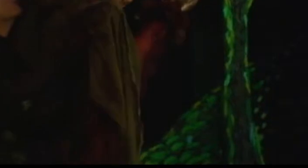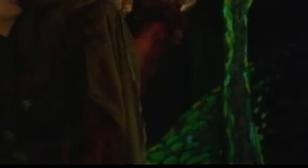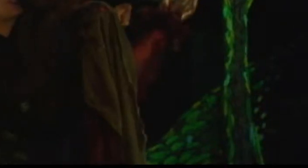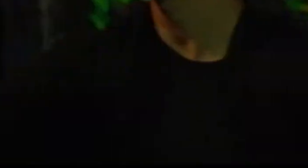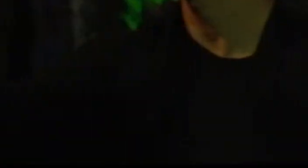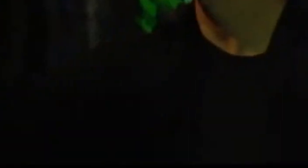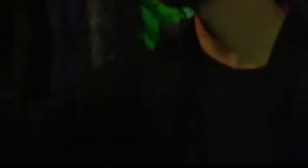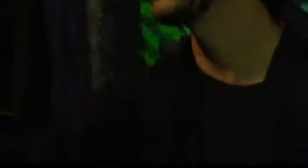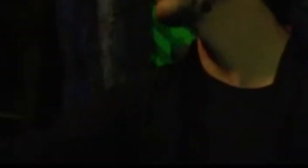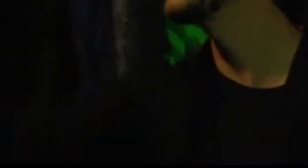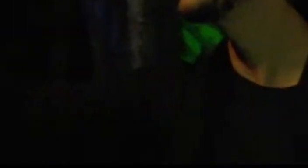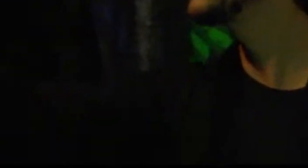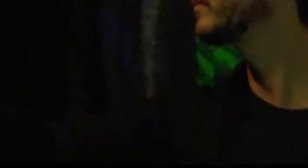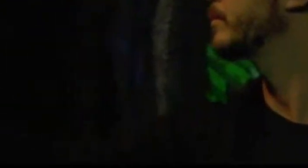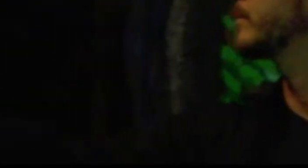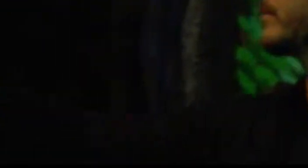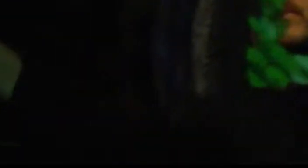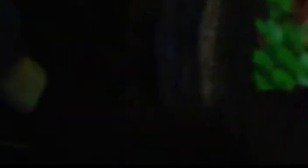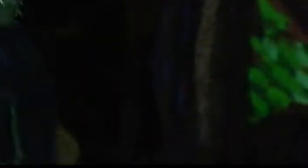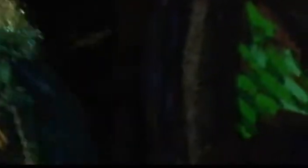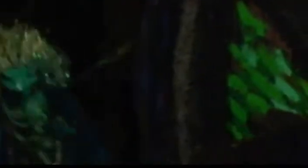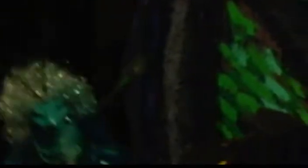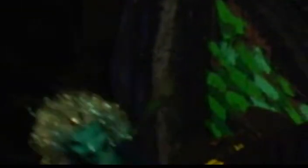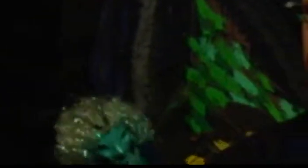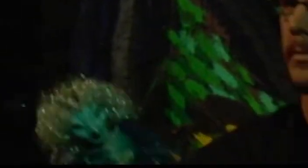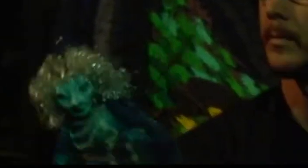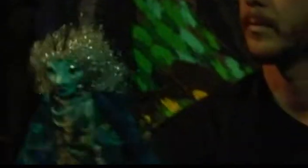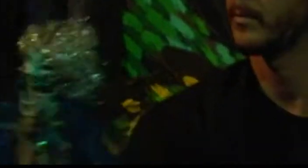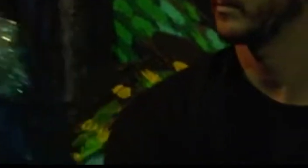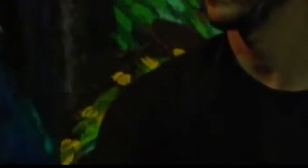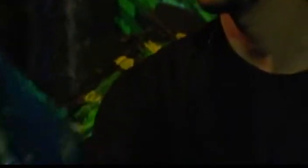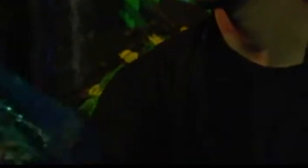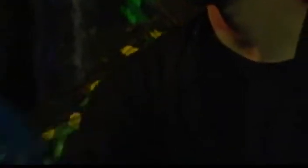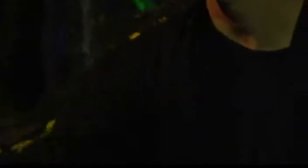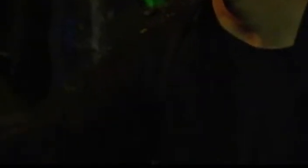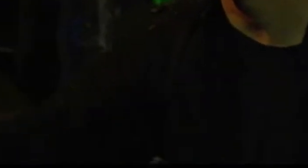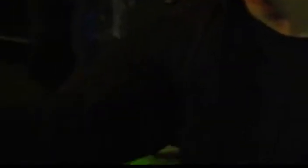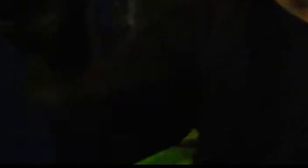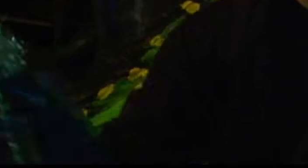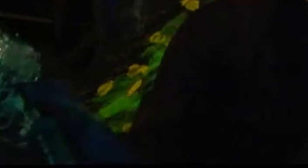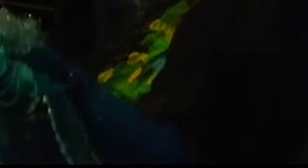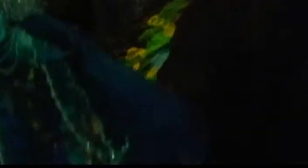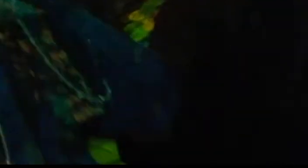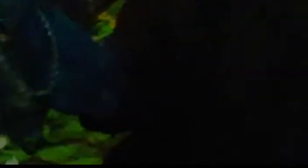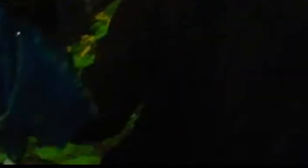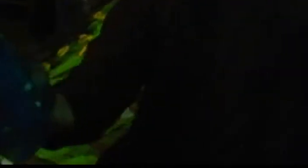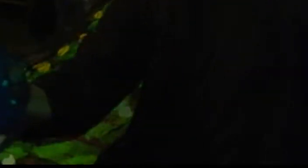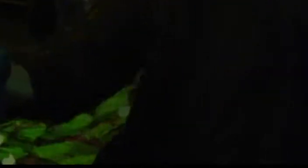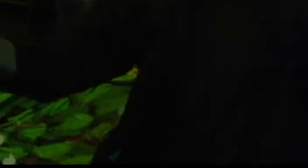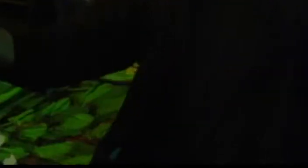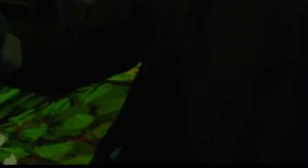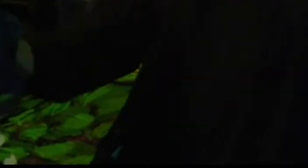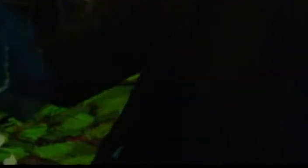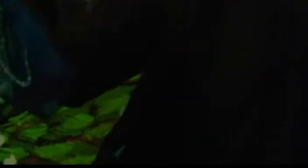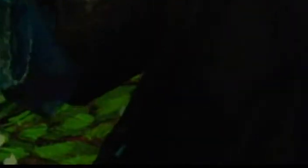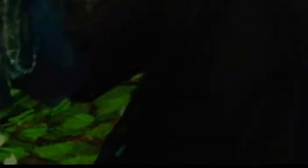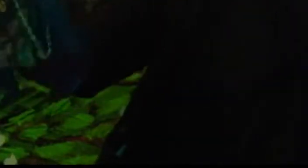Newts and blindworms, do no wrong, Come not near our Fairy Queen.